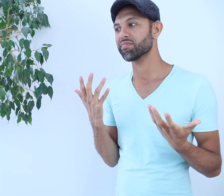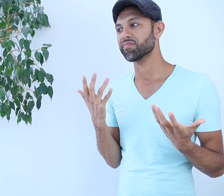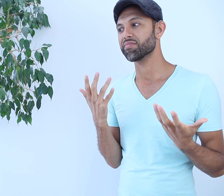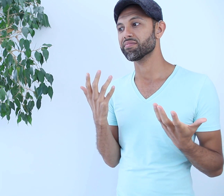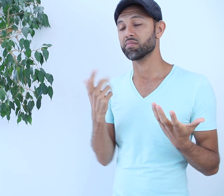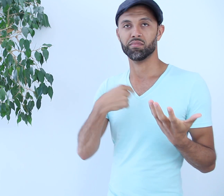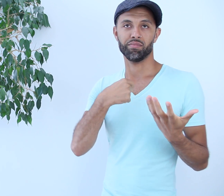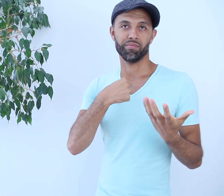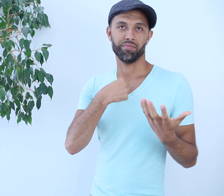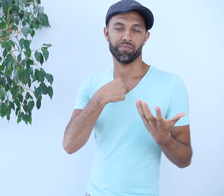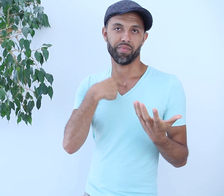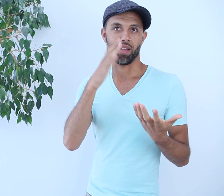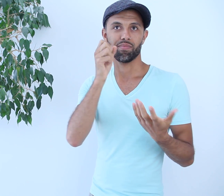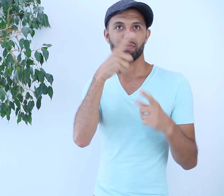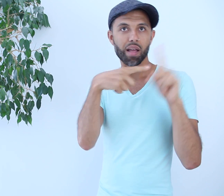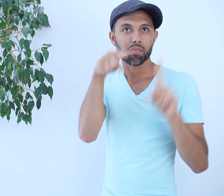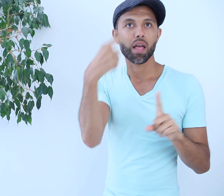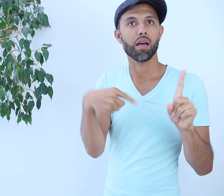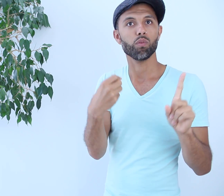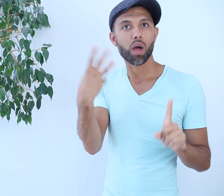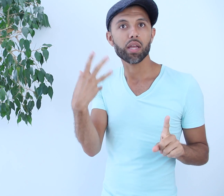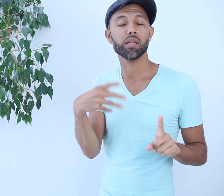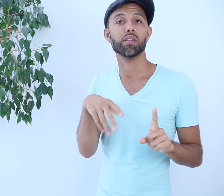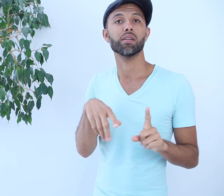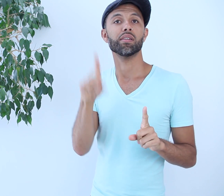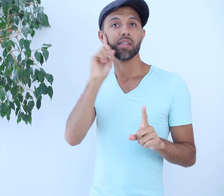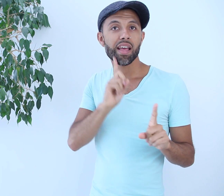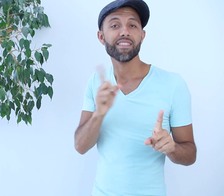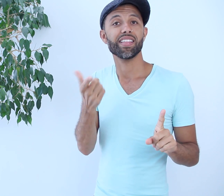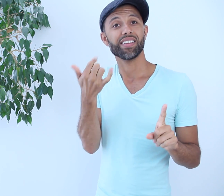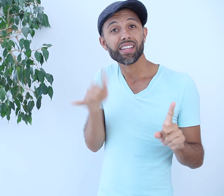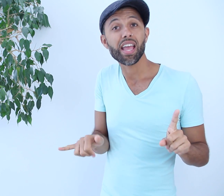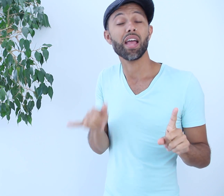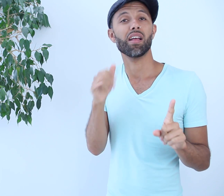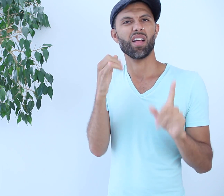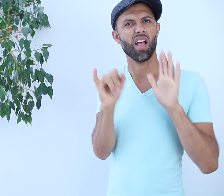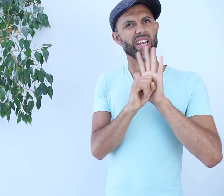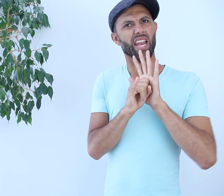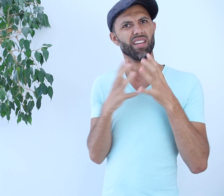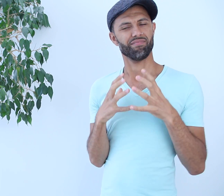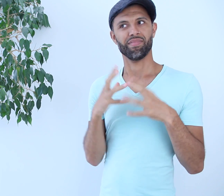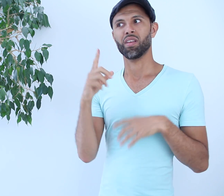I identify myself as biracial — half black, half white. I’m also deaf and gay. I see these myriads of identities as one whole intersectional identity.